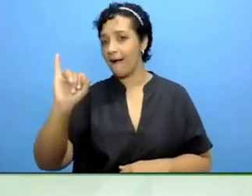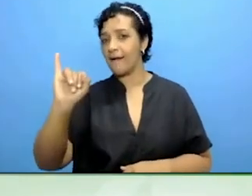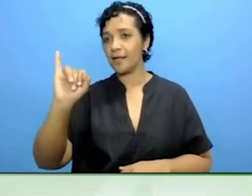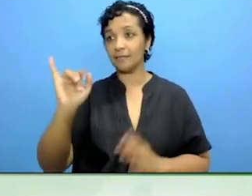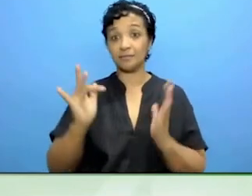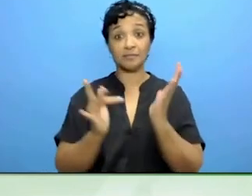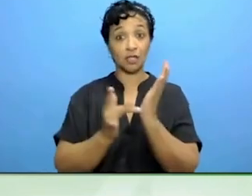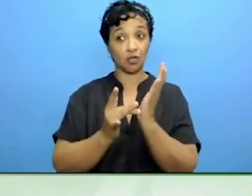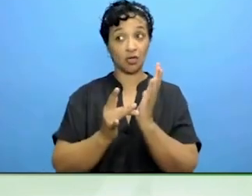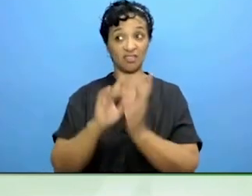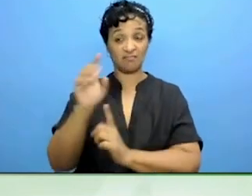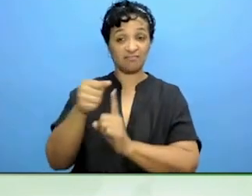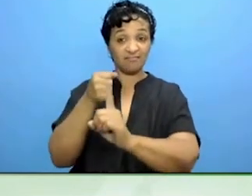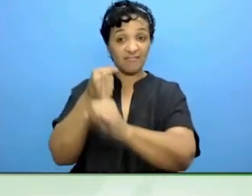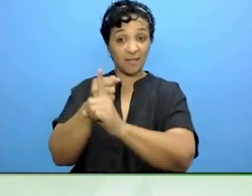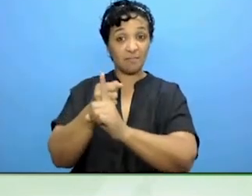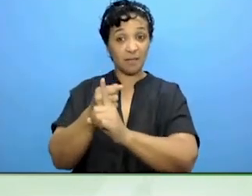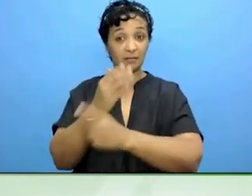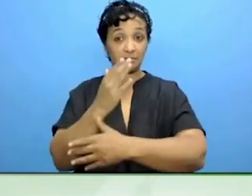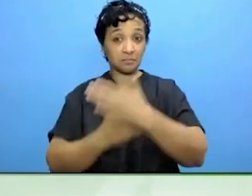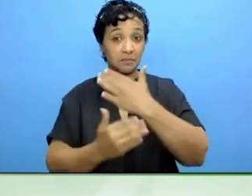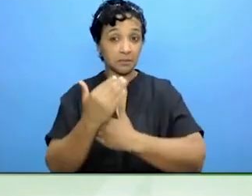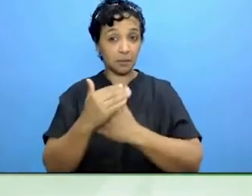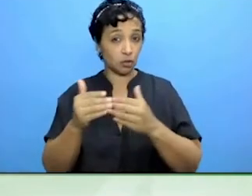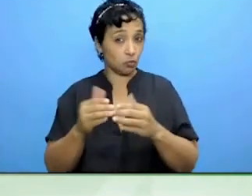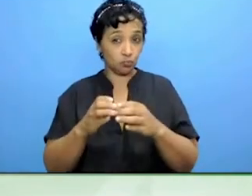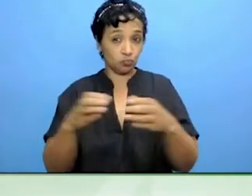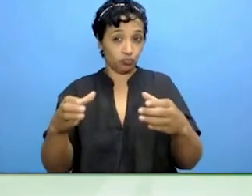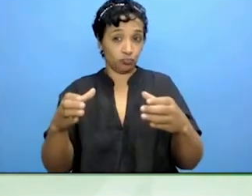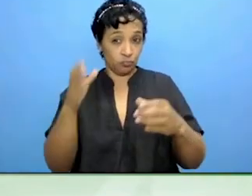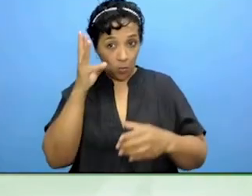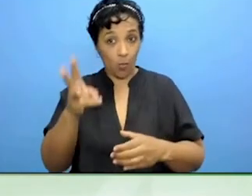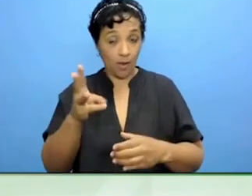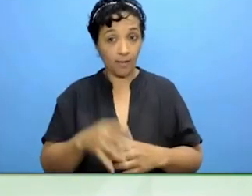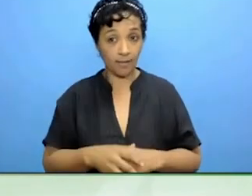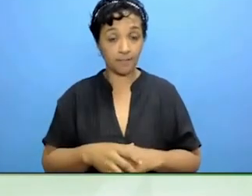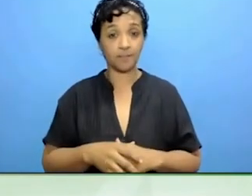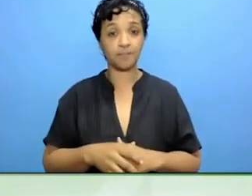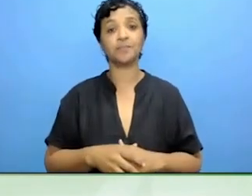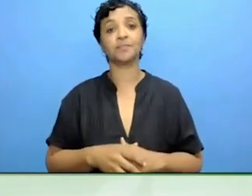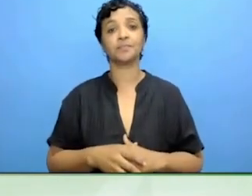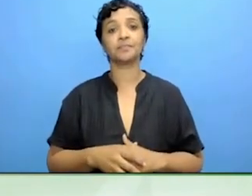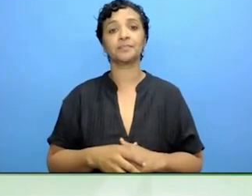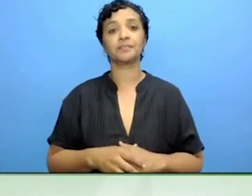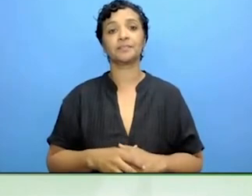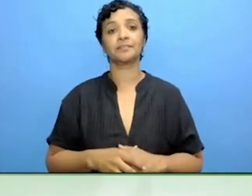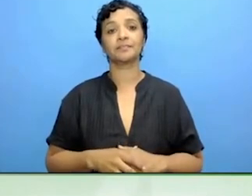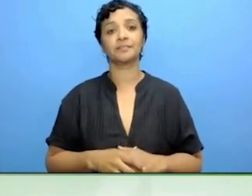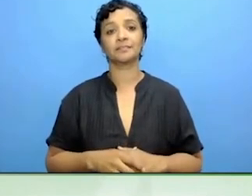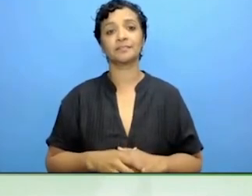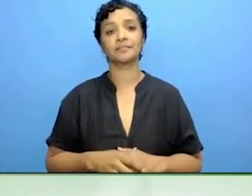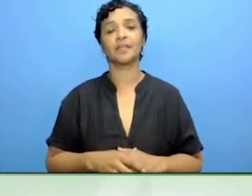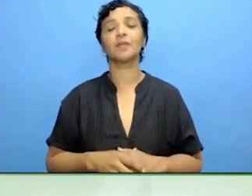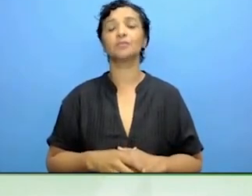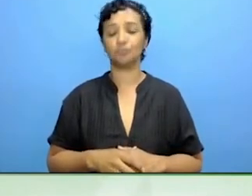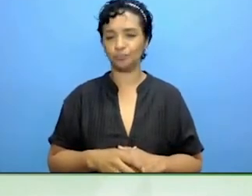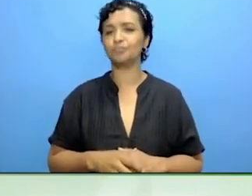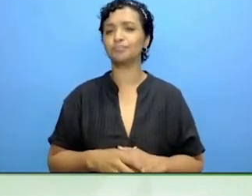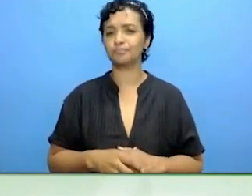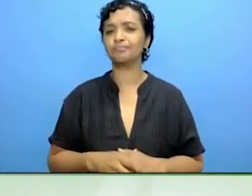our workforce in the sector as well? Certainly, there is increasing recognition in this type of